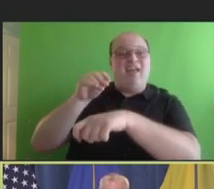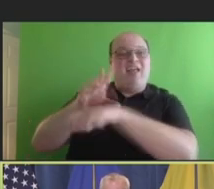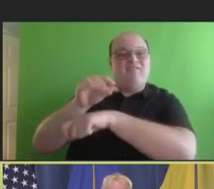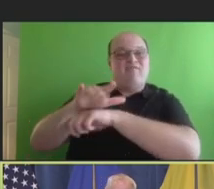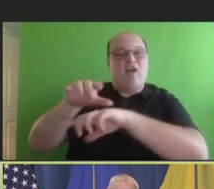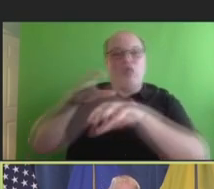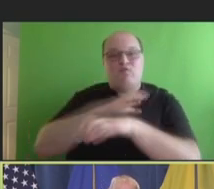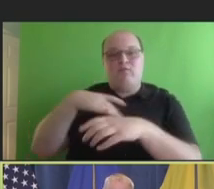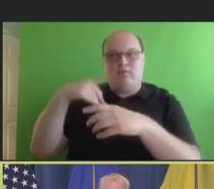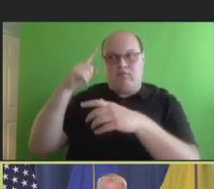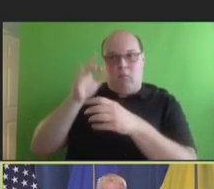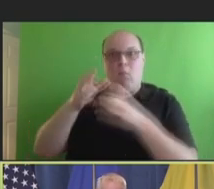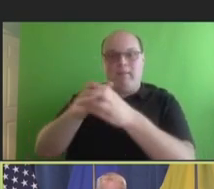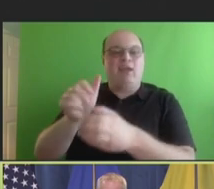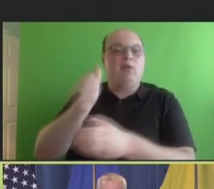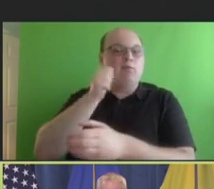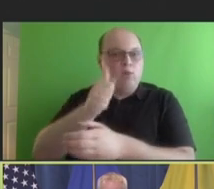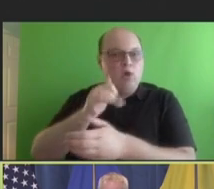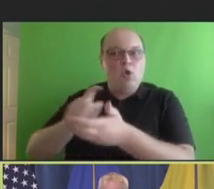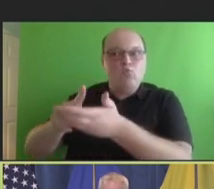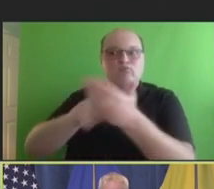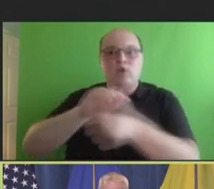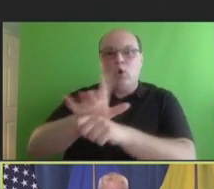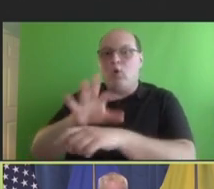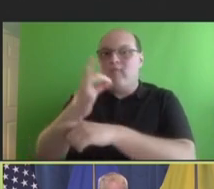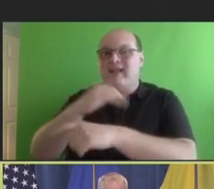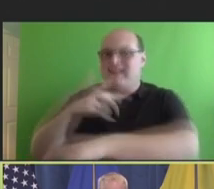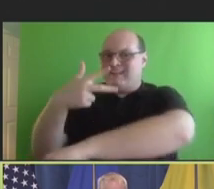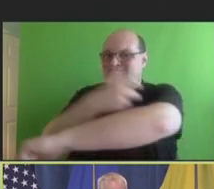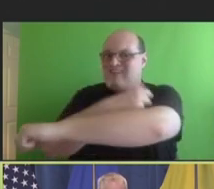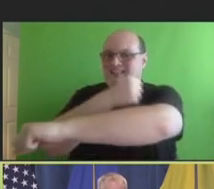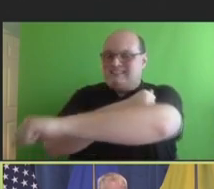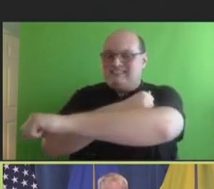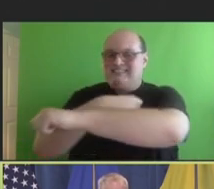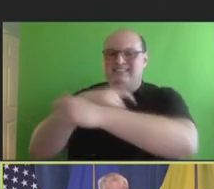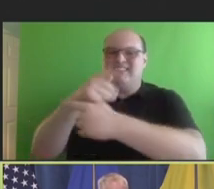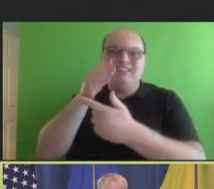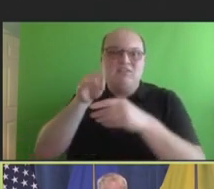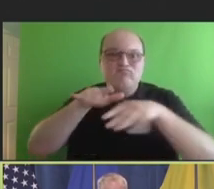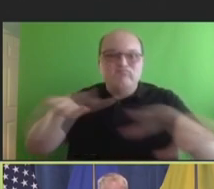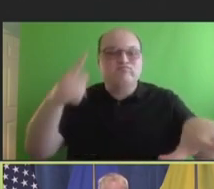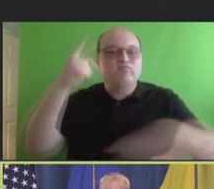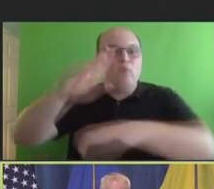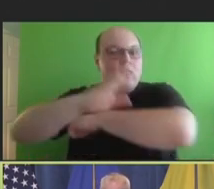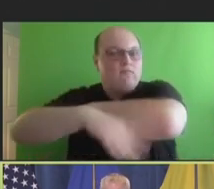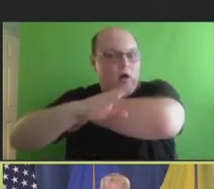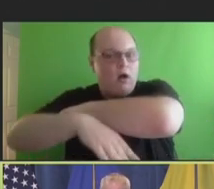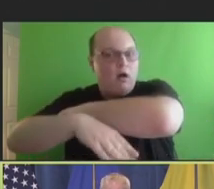tomorrow to talk about COVID-19 vaccine composition for the fall. So, this story will continue.